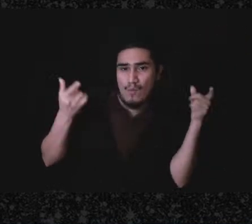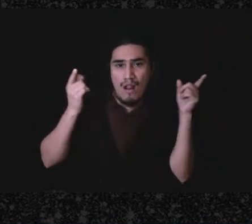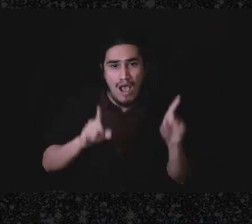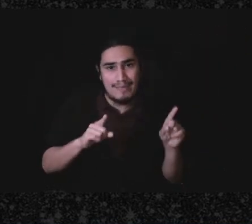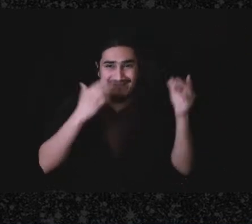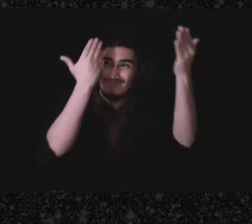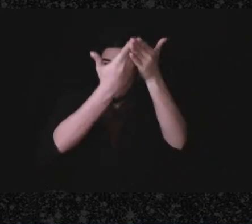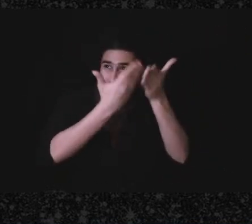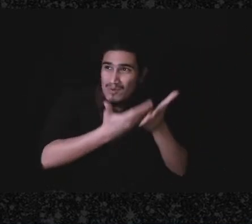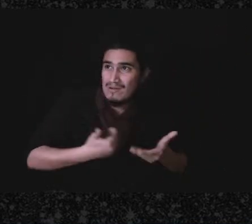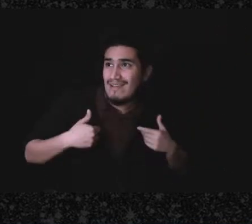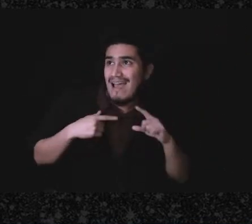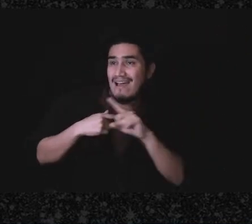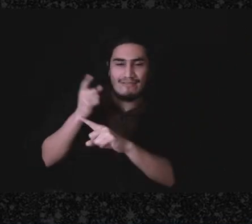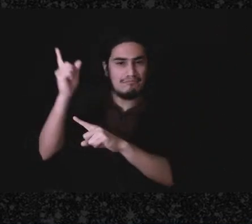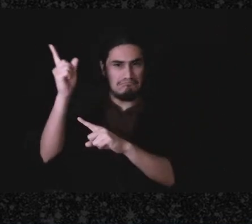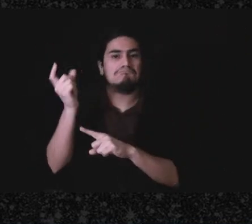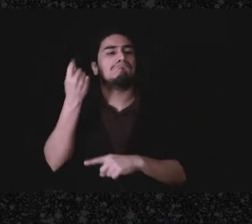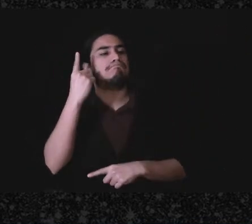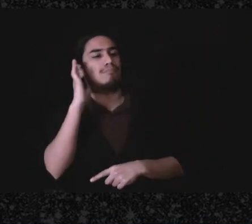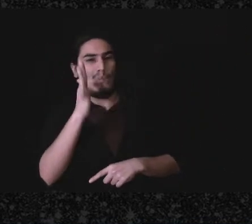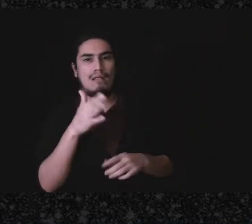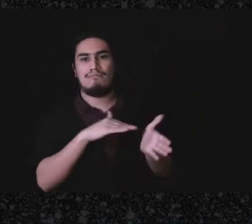everything was done with charitable and donor of intent.